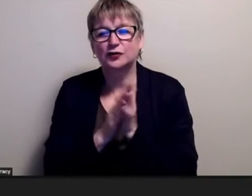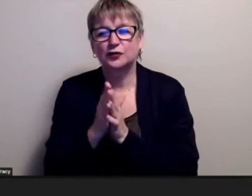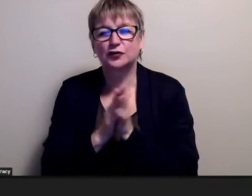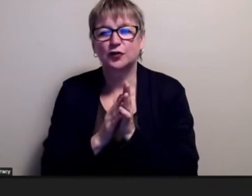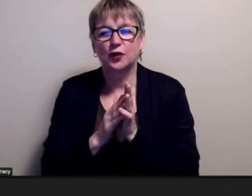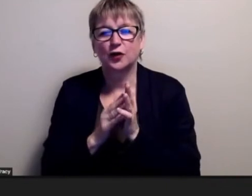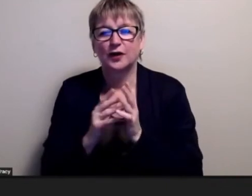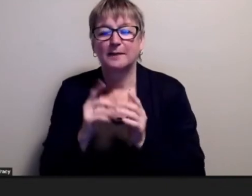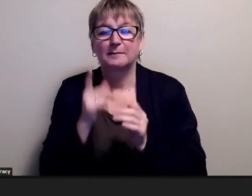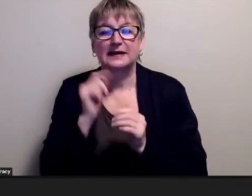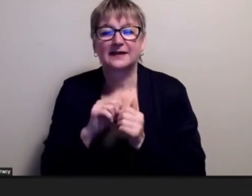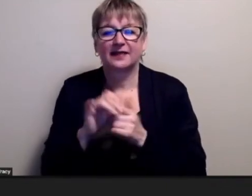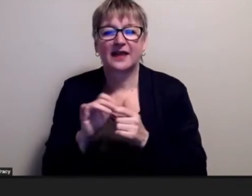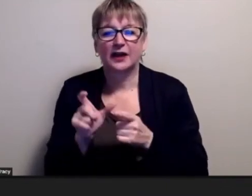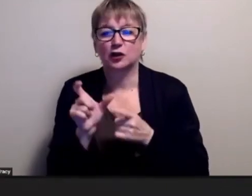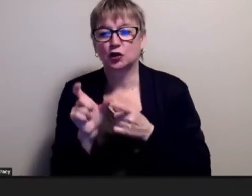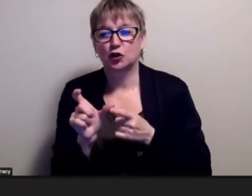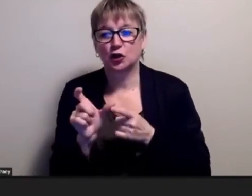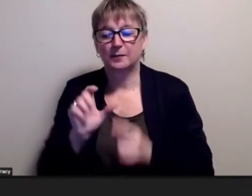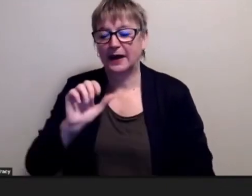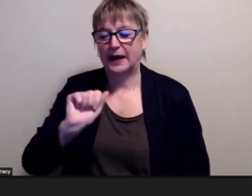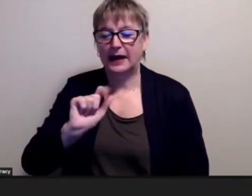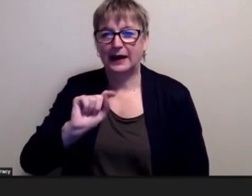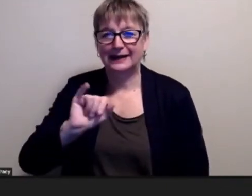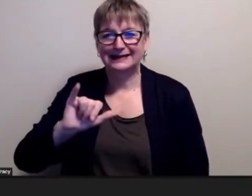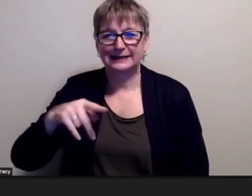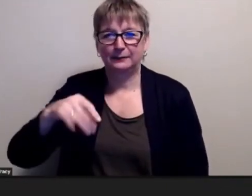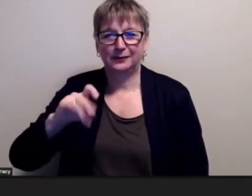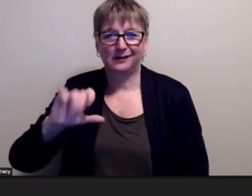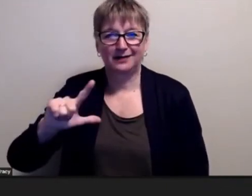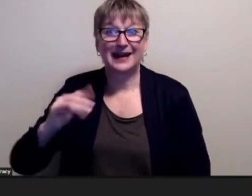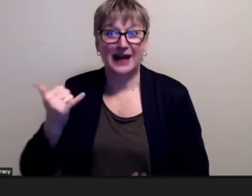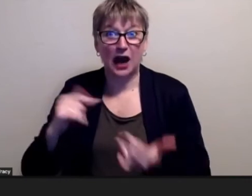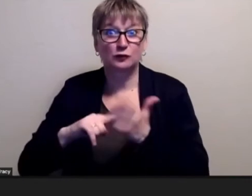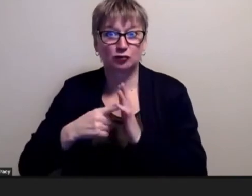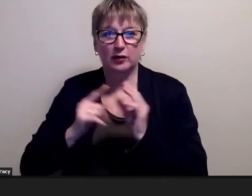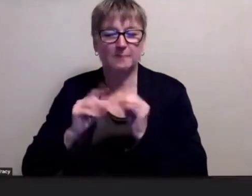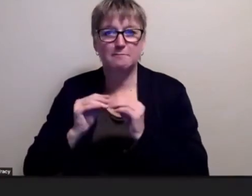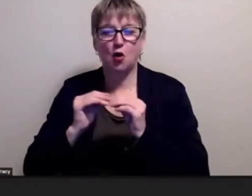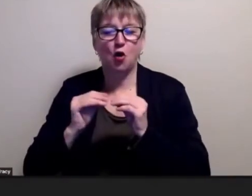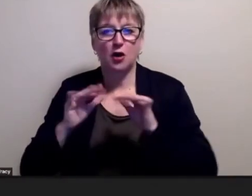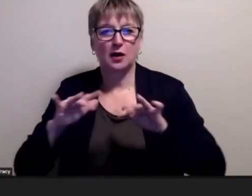starting to take off in the film industry for example have you ever watched any of those